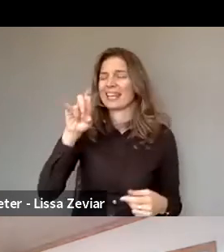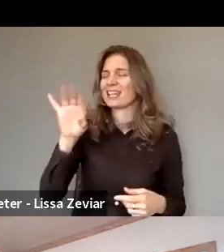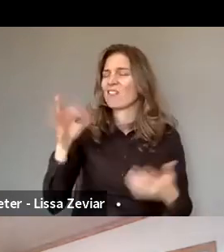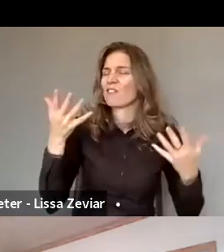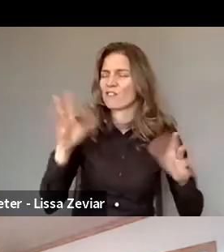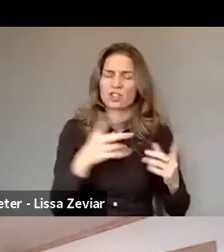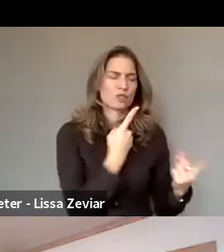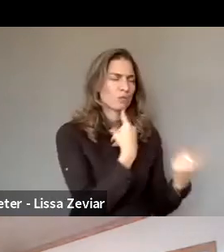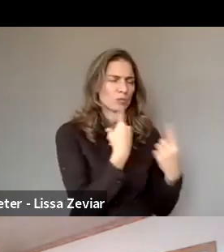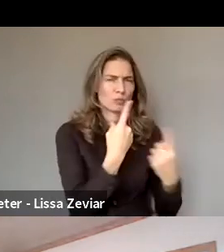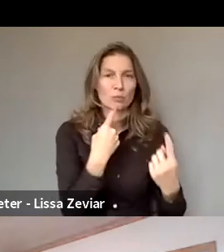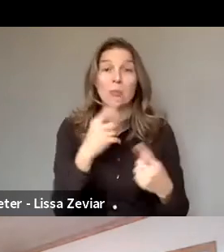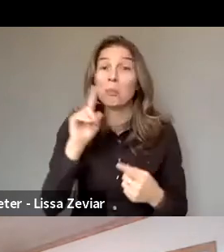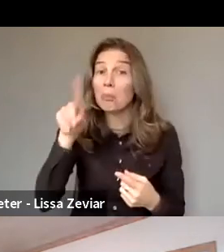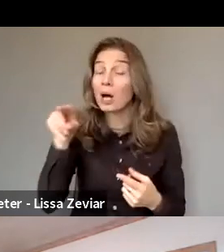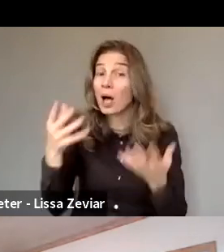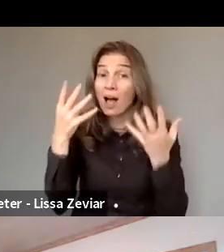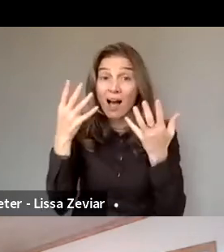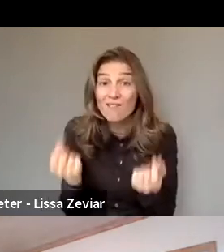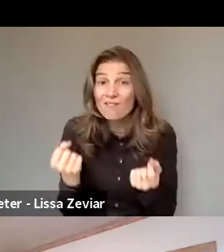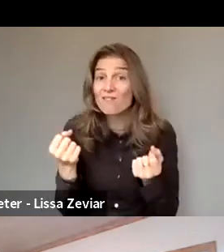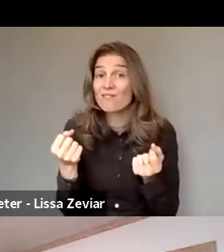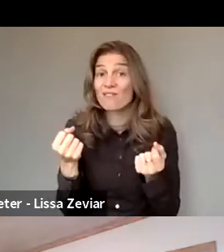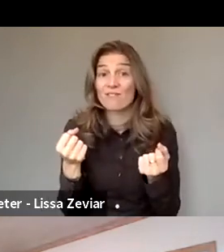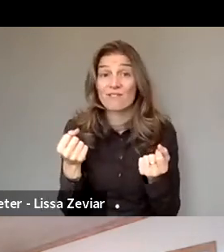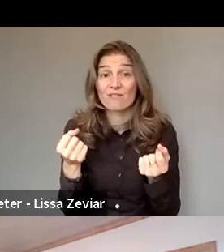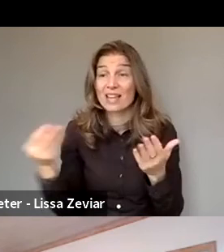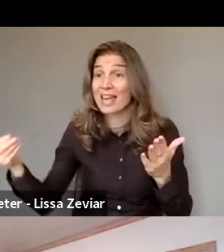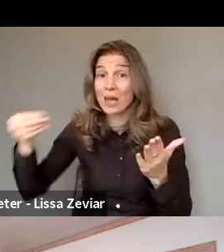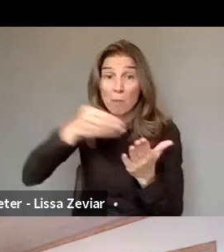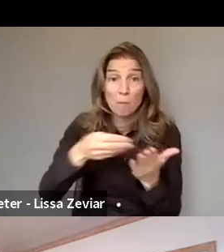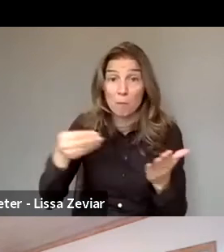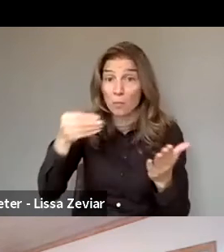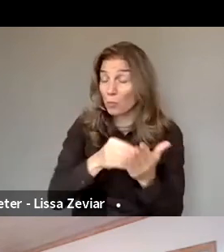If there are any other inputs that you’d like to share with us,